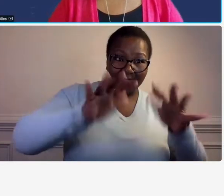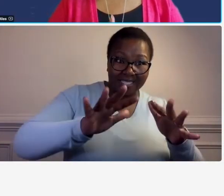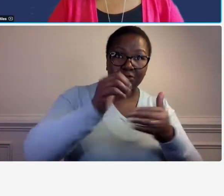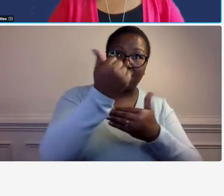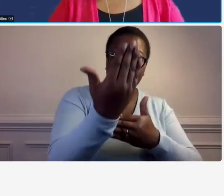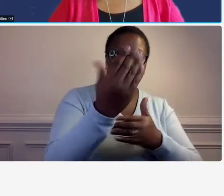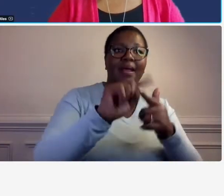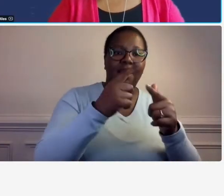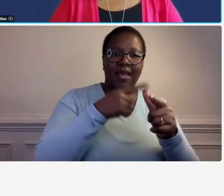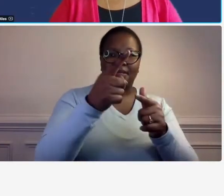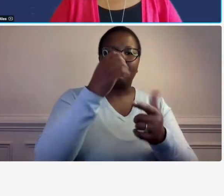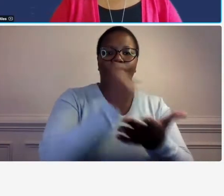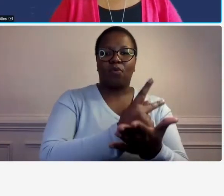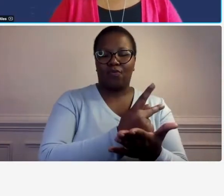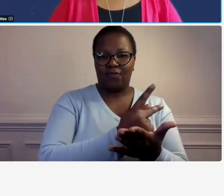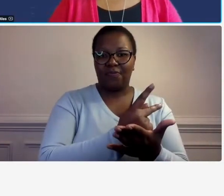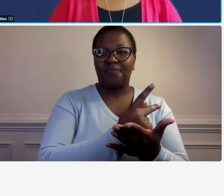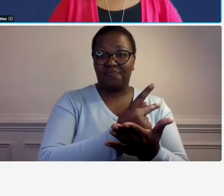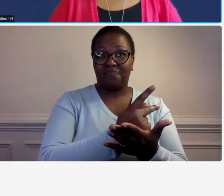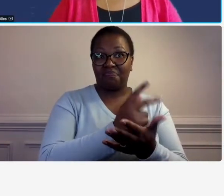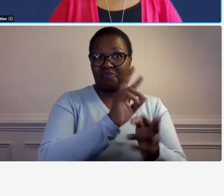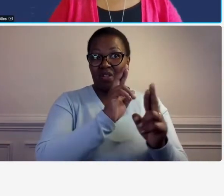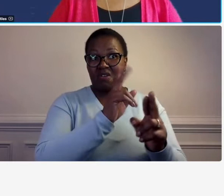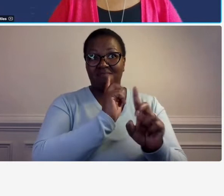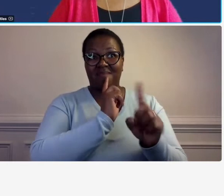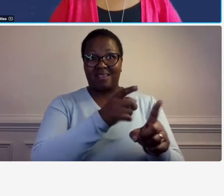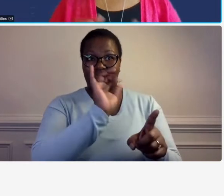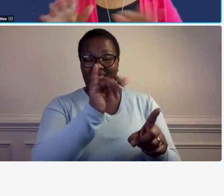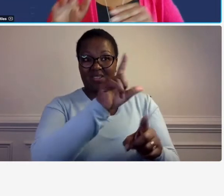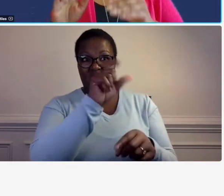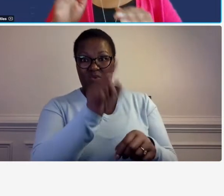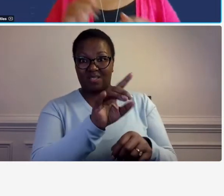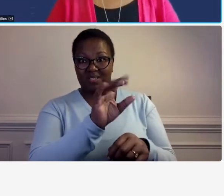so hopefully that that answers that that question so just rush your auditors up a